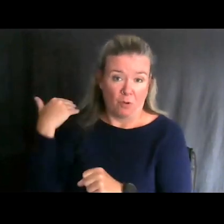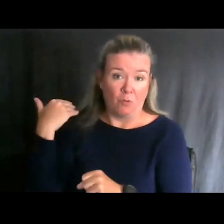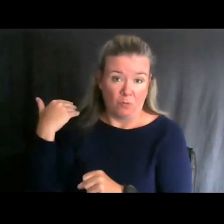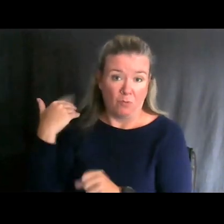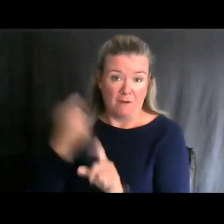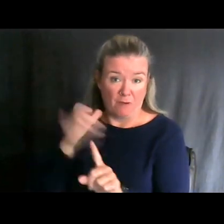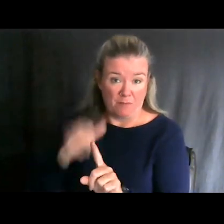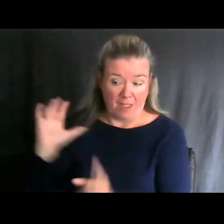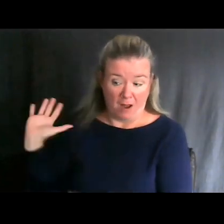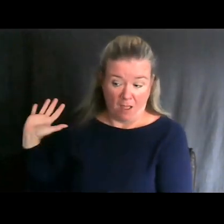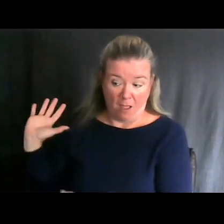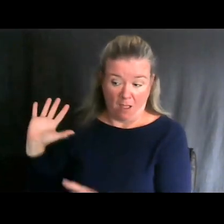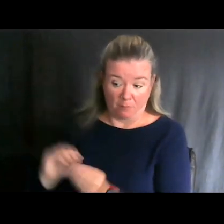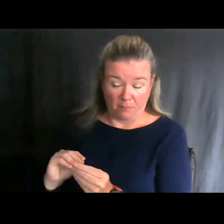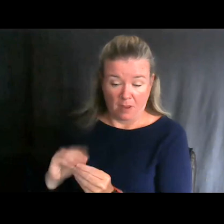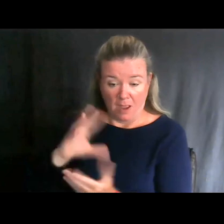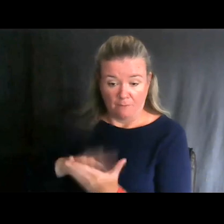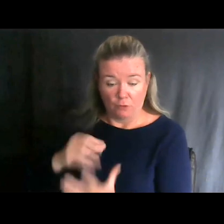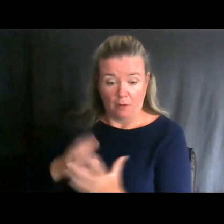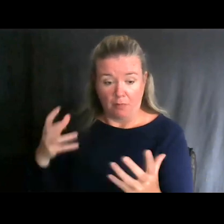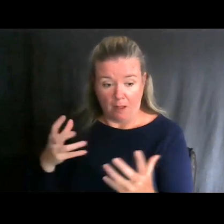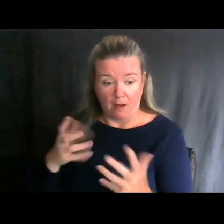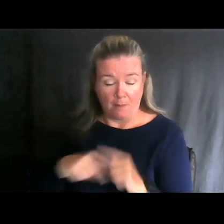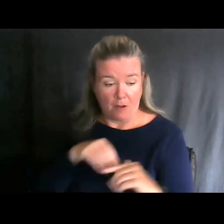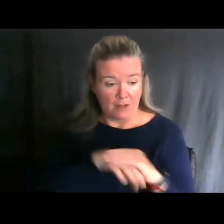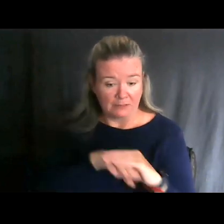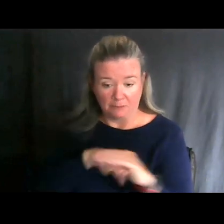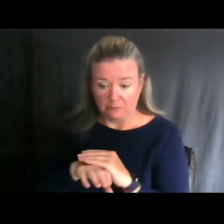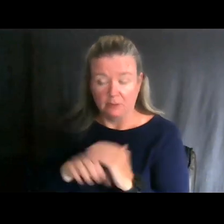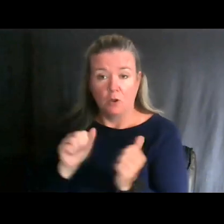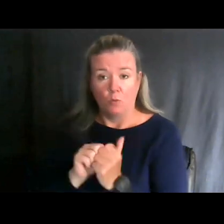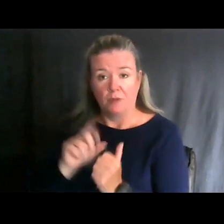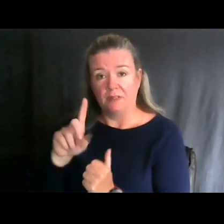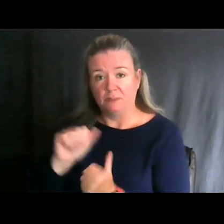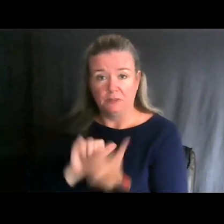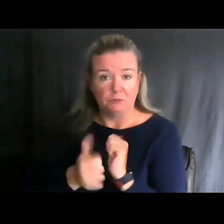I'm really connected with the disability sports community.